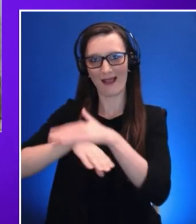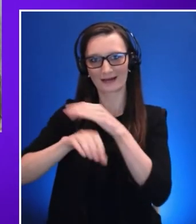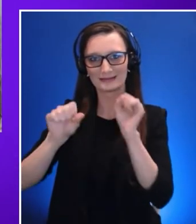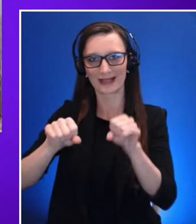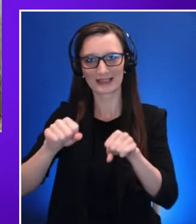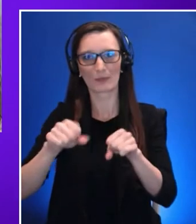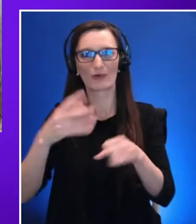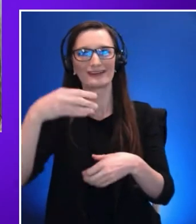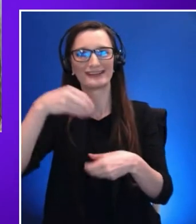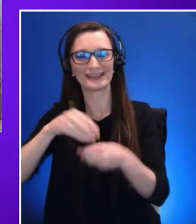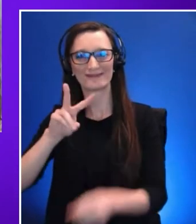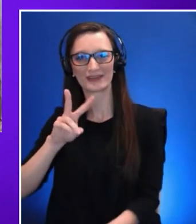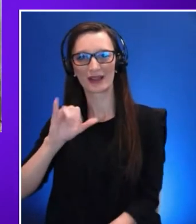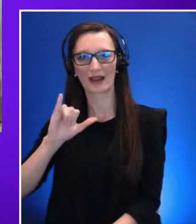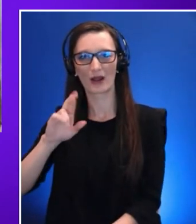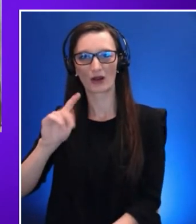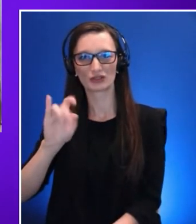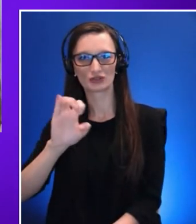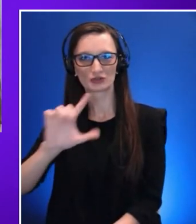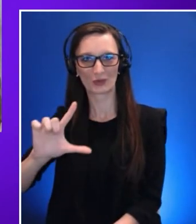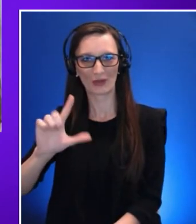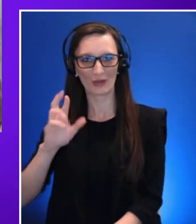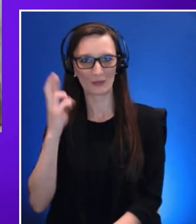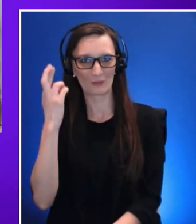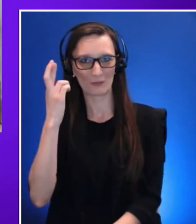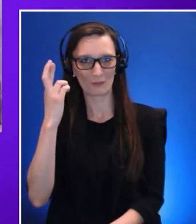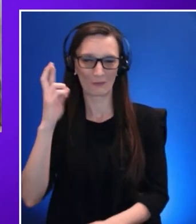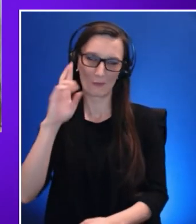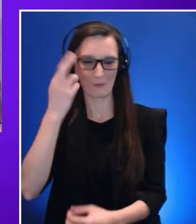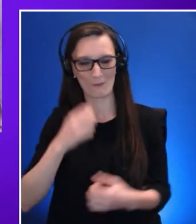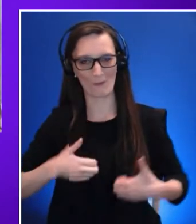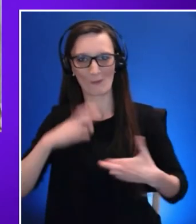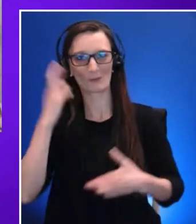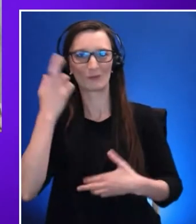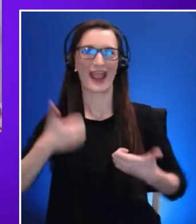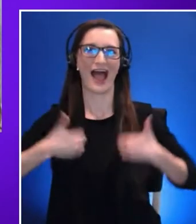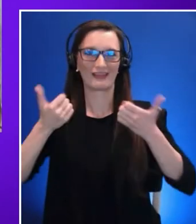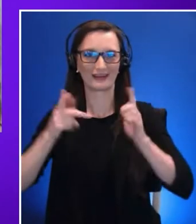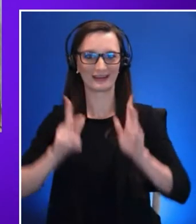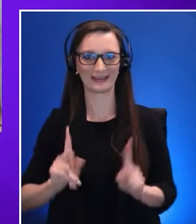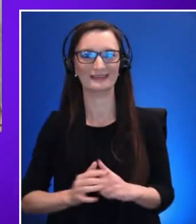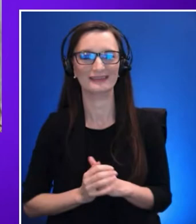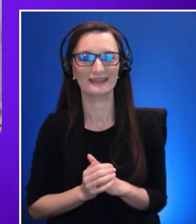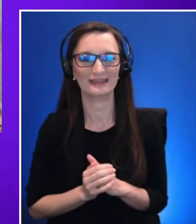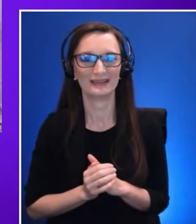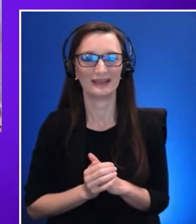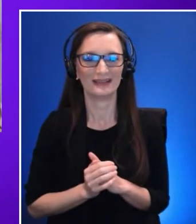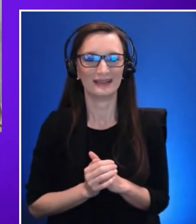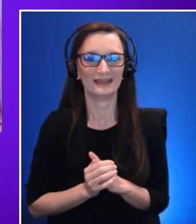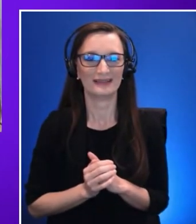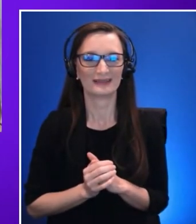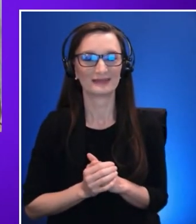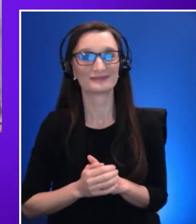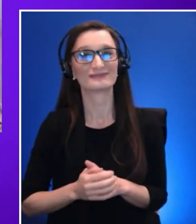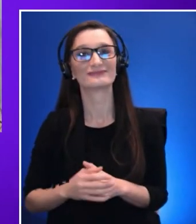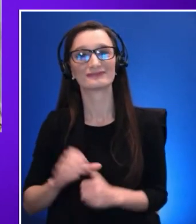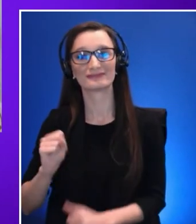Shiri. Yeah it's been quite an incredible journey um in the last few years we've really grown a lot